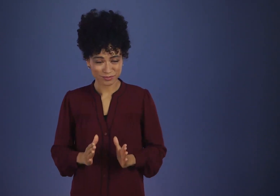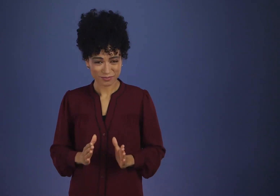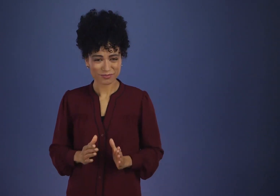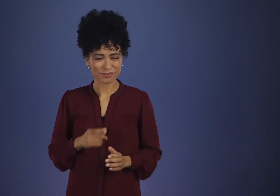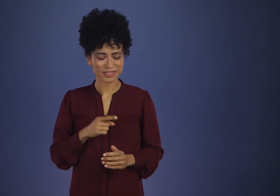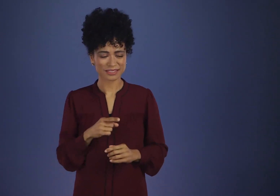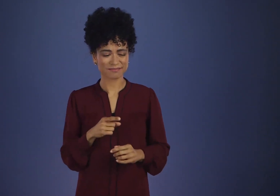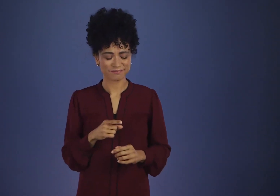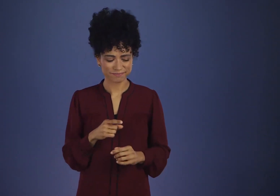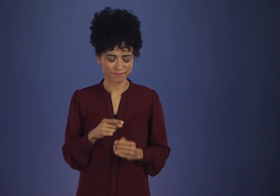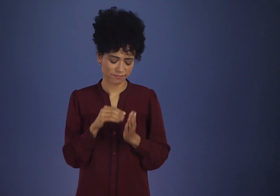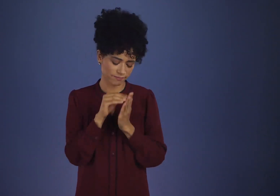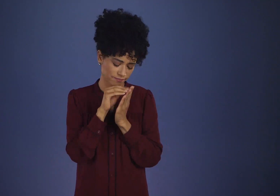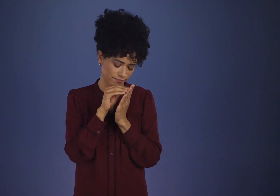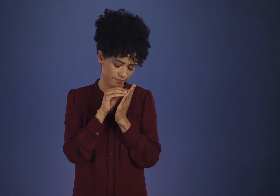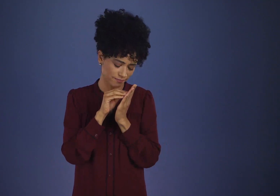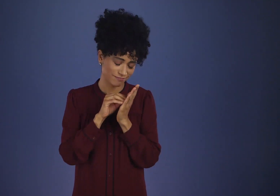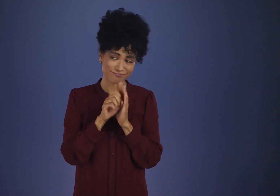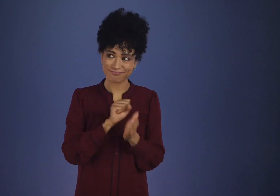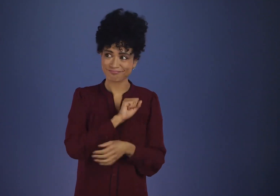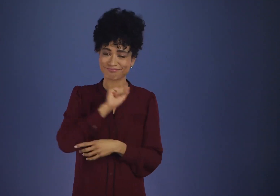The head promoter wrote the Foundation office.